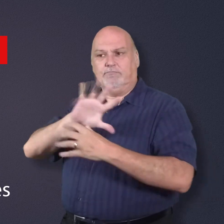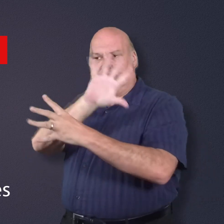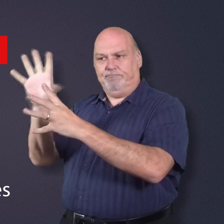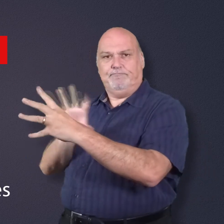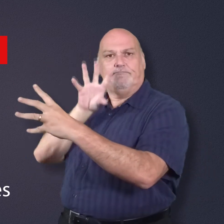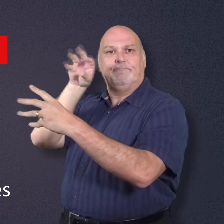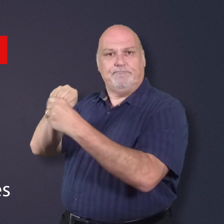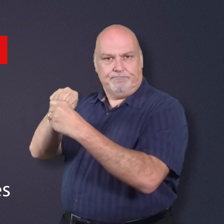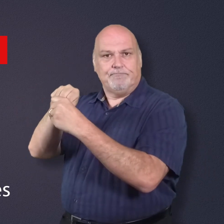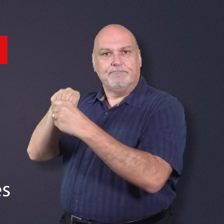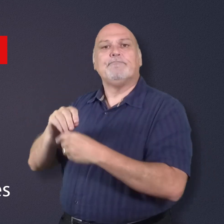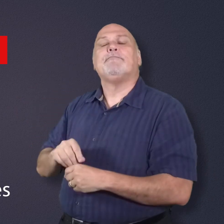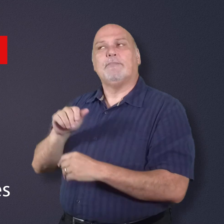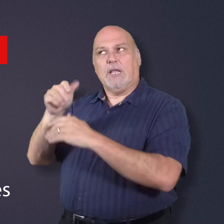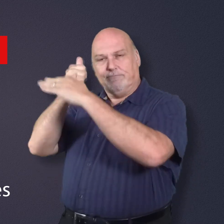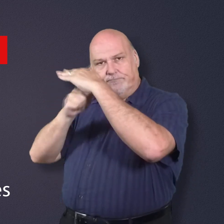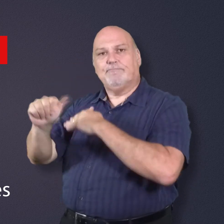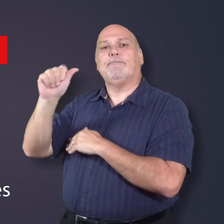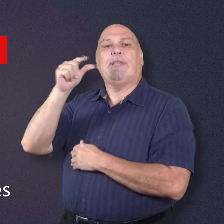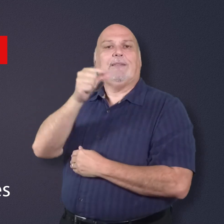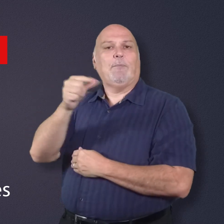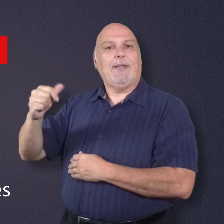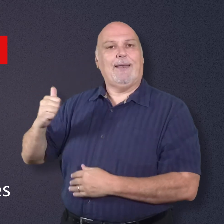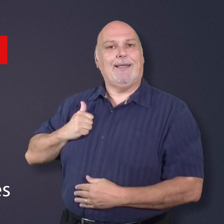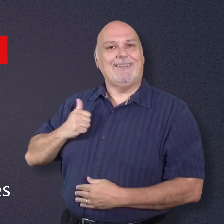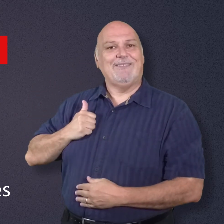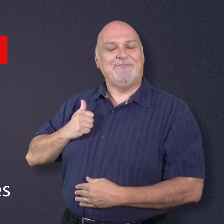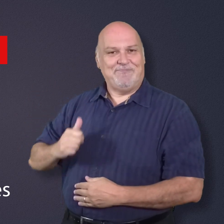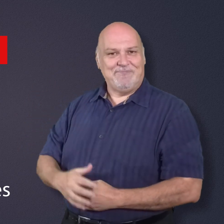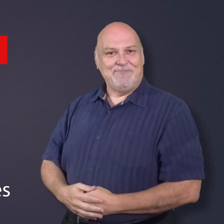All of these are the Canadian government.